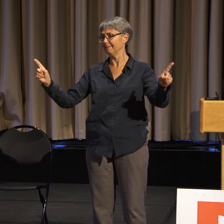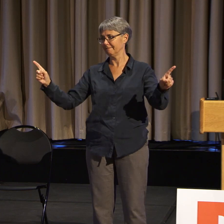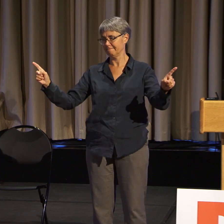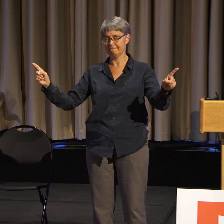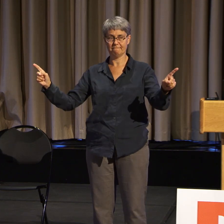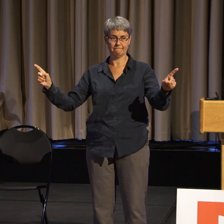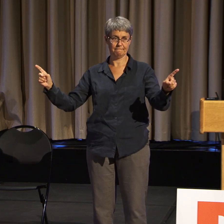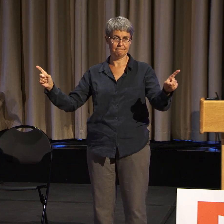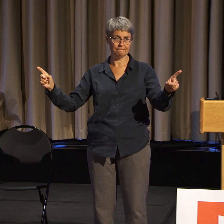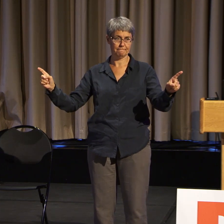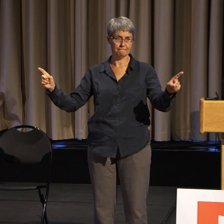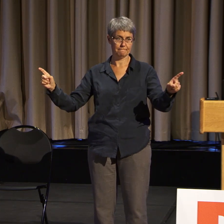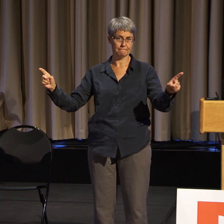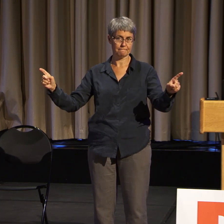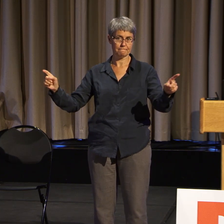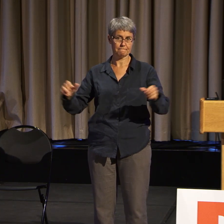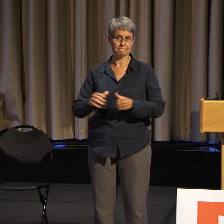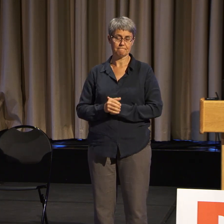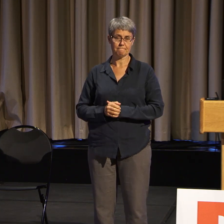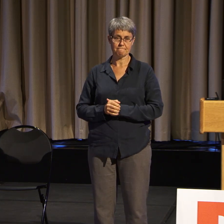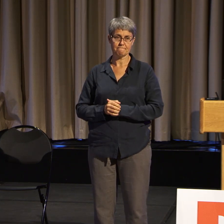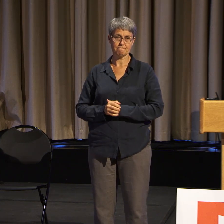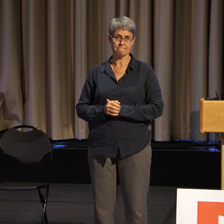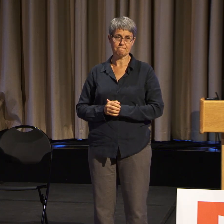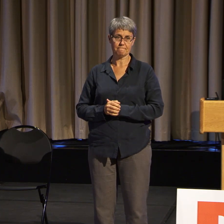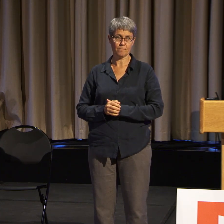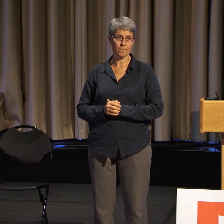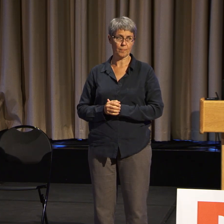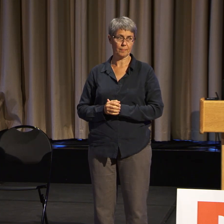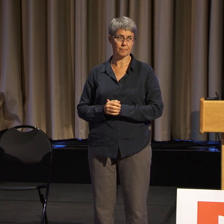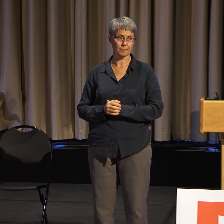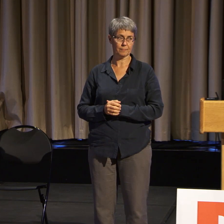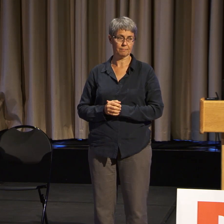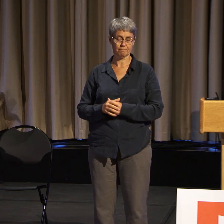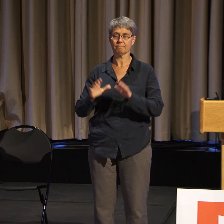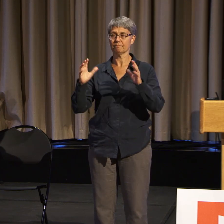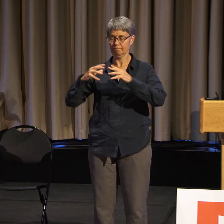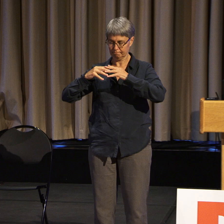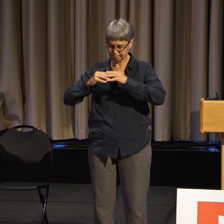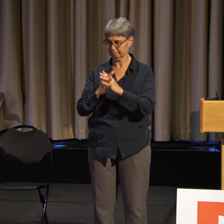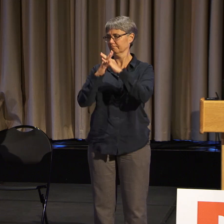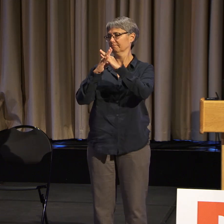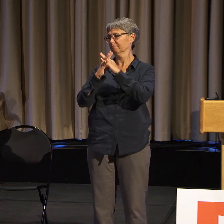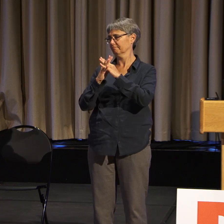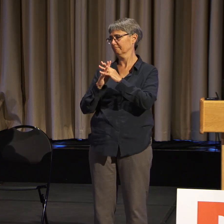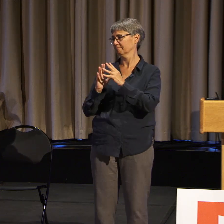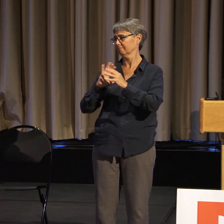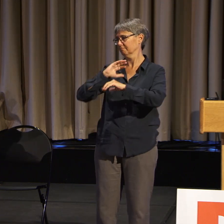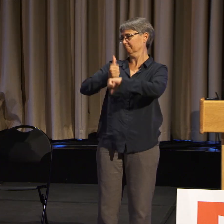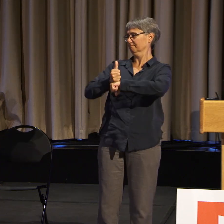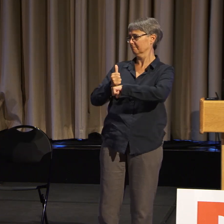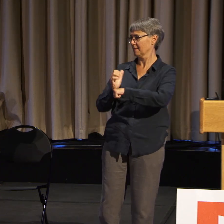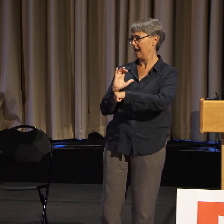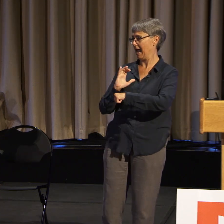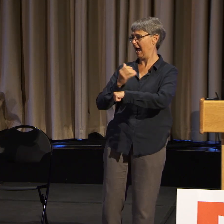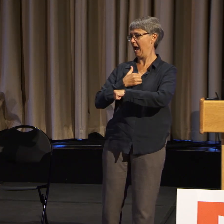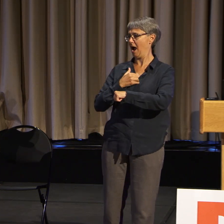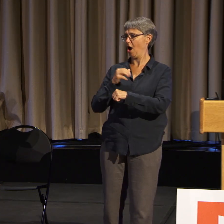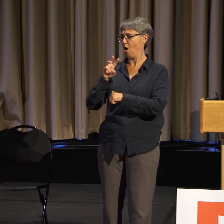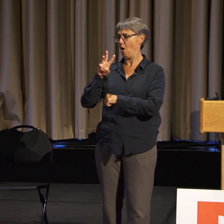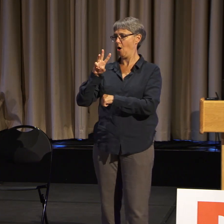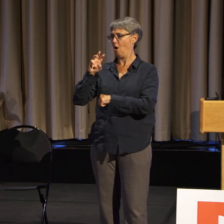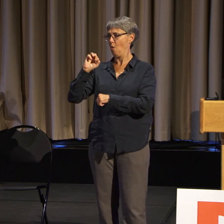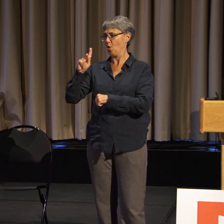And so we formed our intersectionality work group.